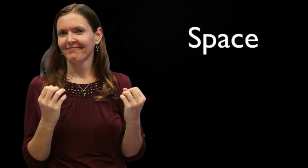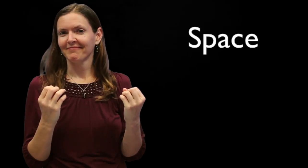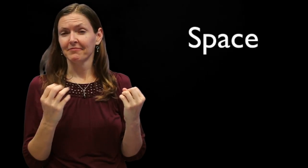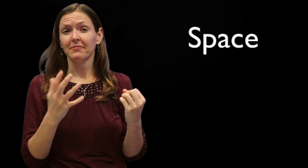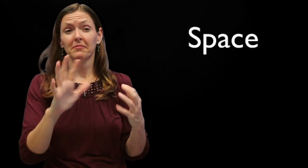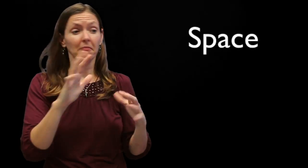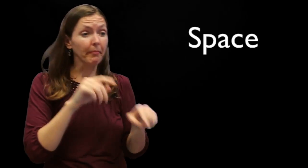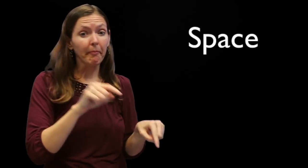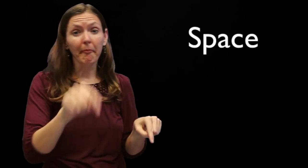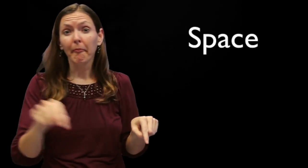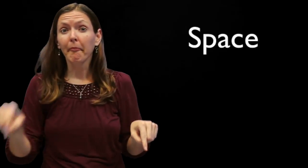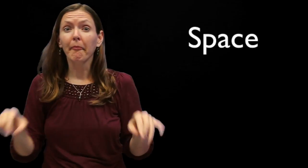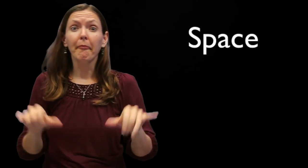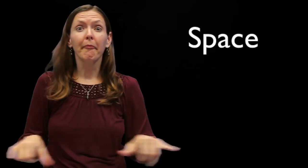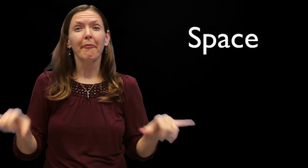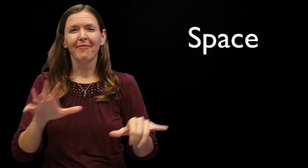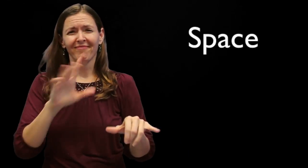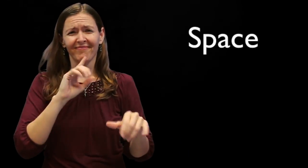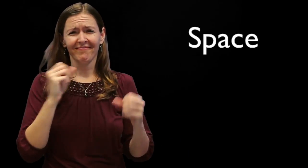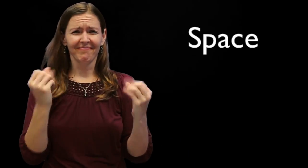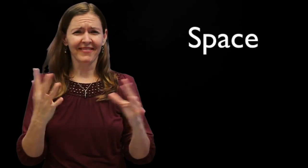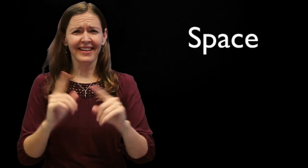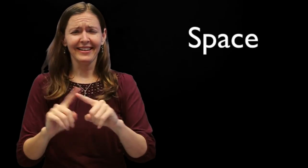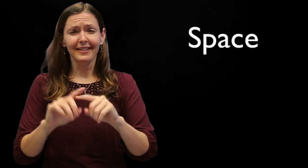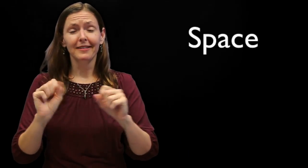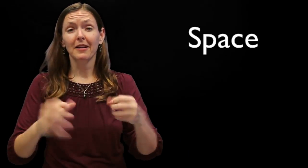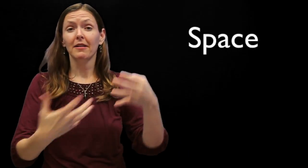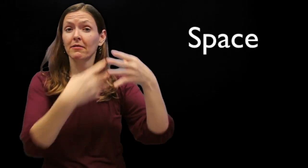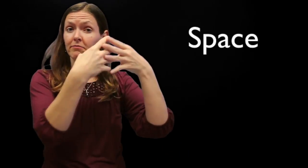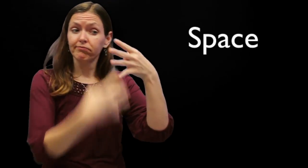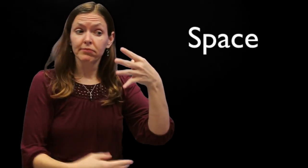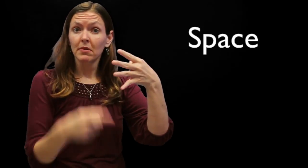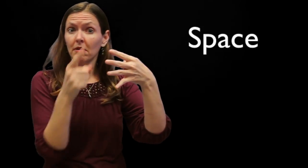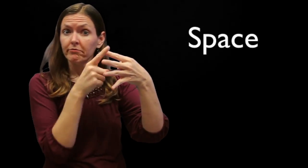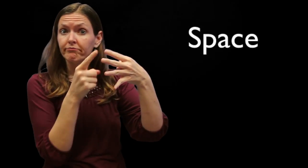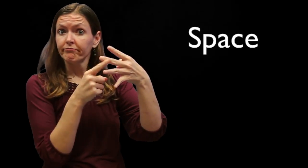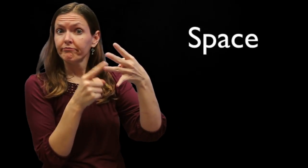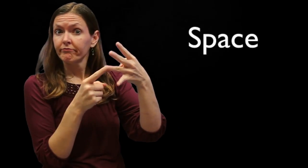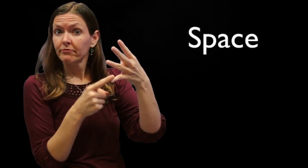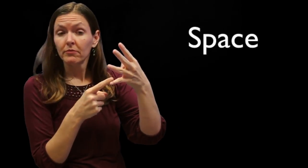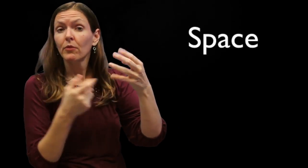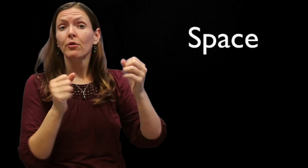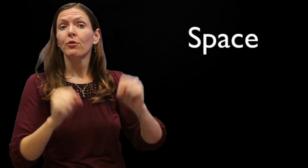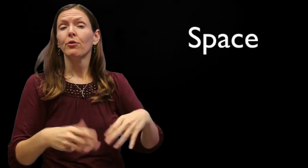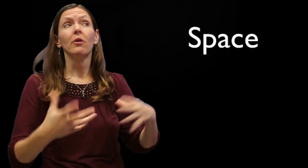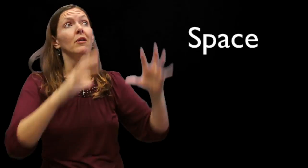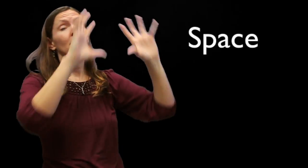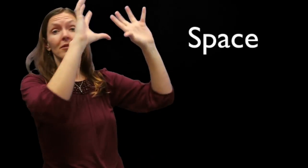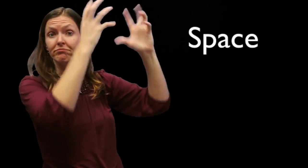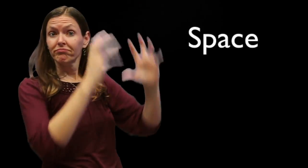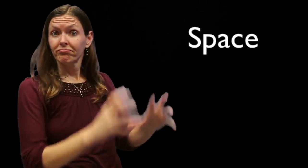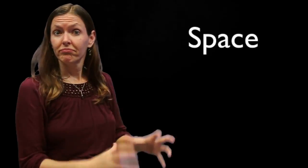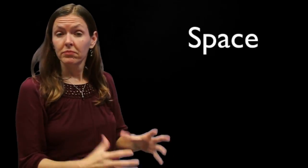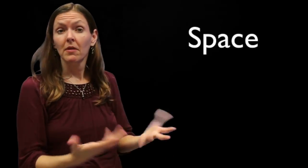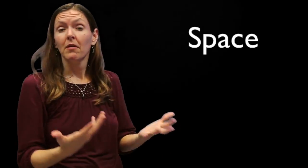signing in academic settings. Using categories on the horizontal plane is common, but there are many more ways to use space to represent "visual aids" such as a list using the fingers, or a vertical list of categories,